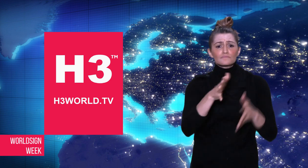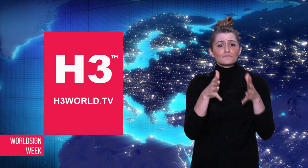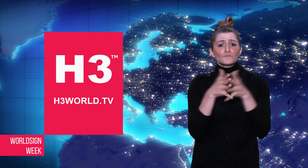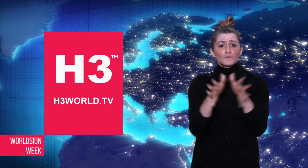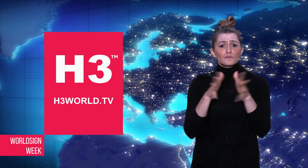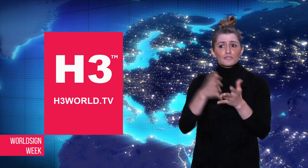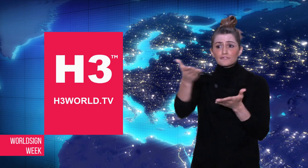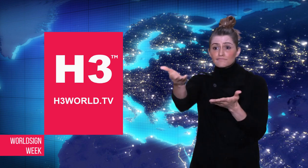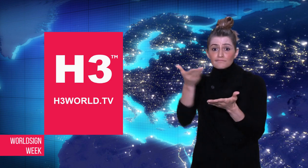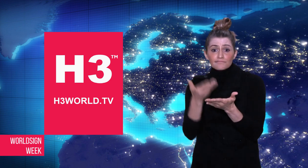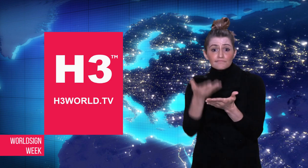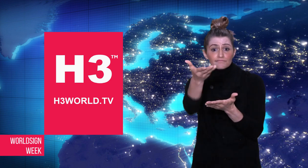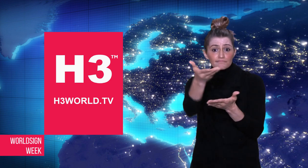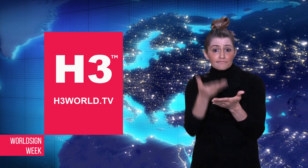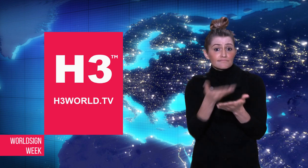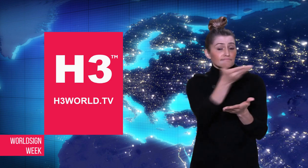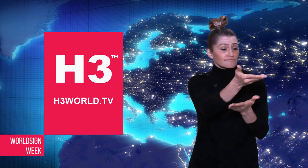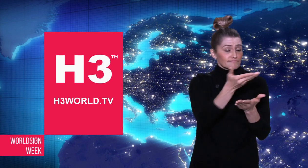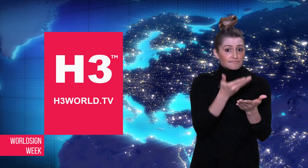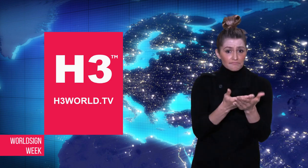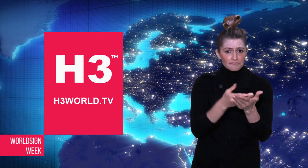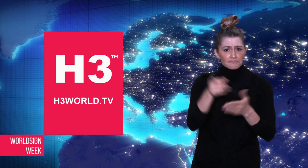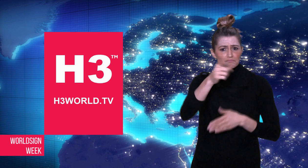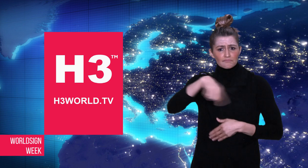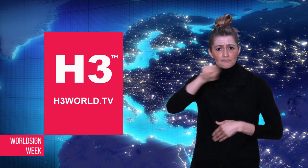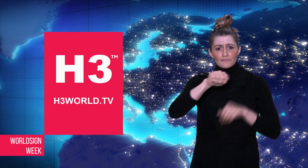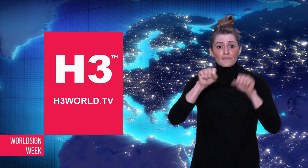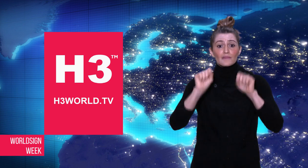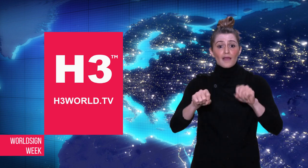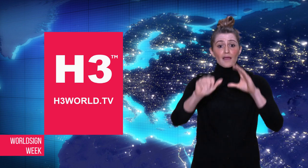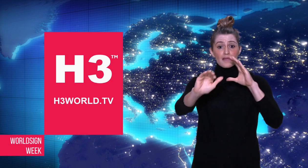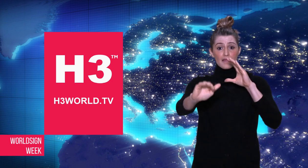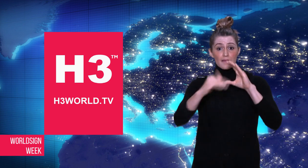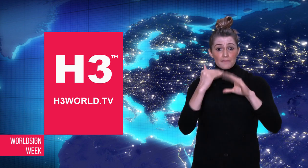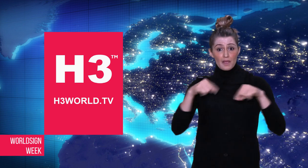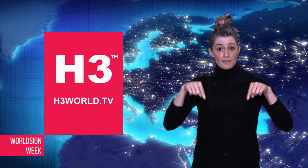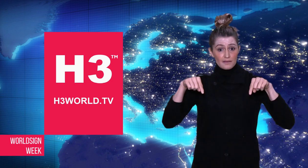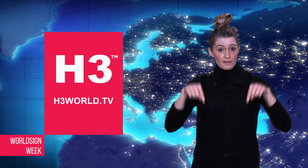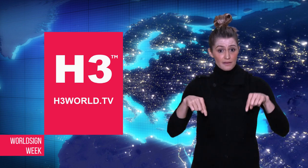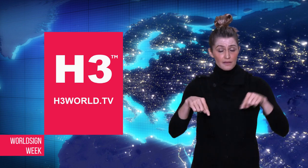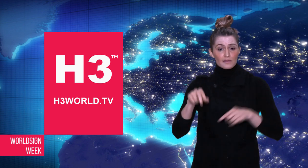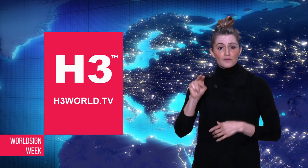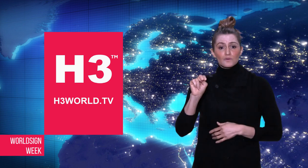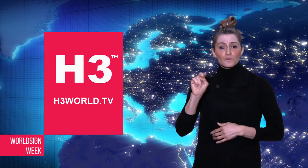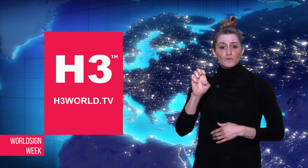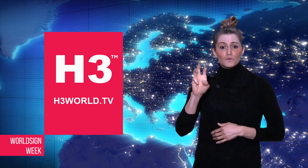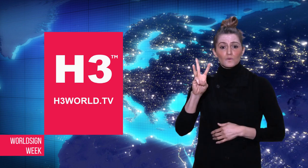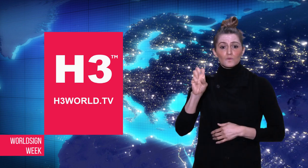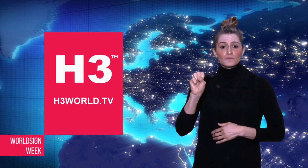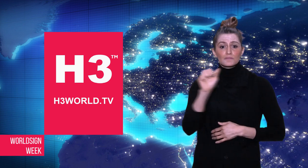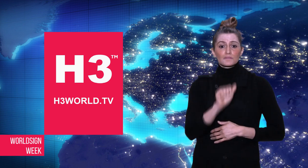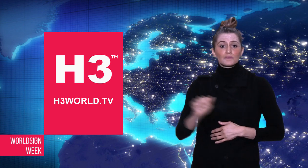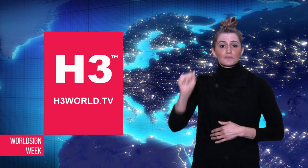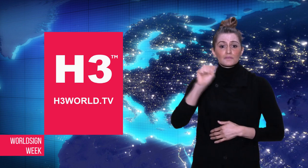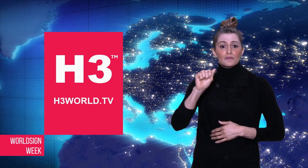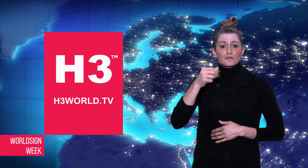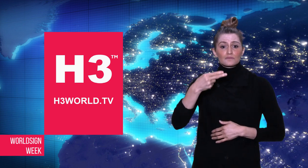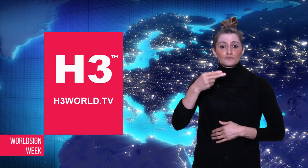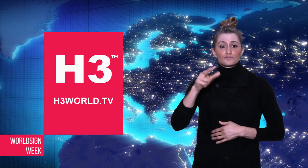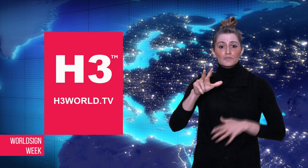For story submissions, you can email them to